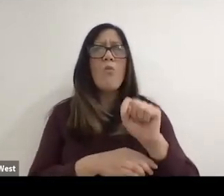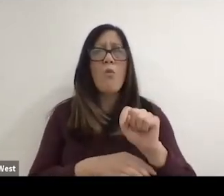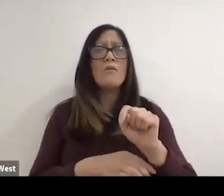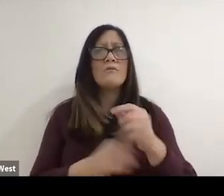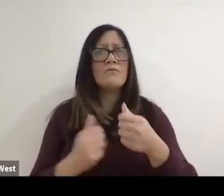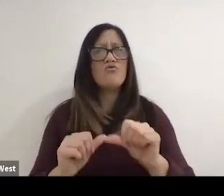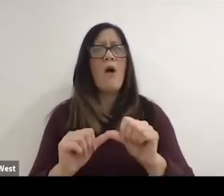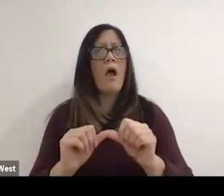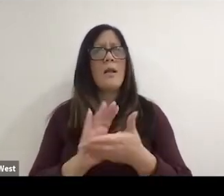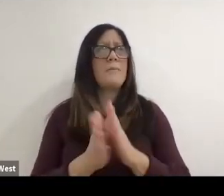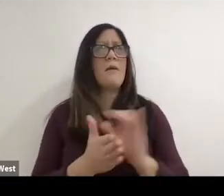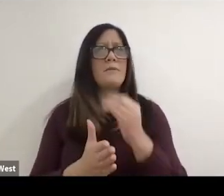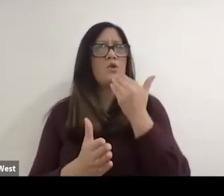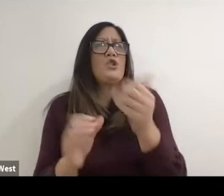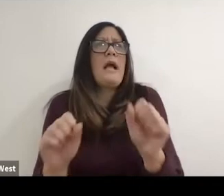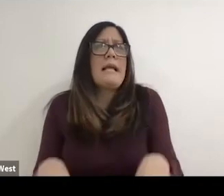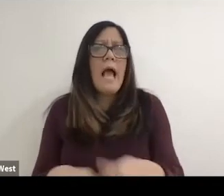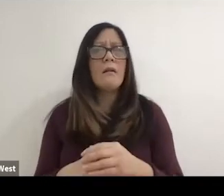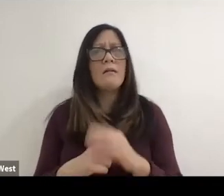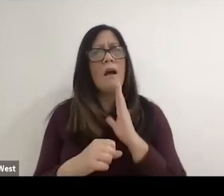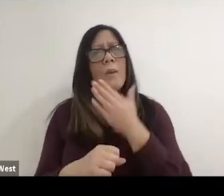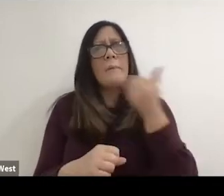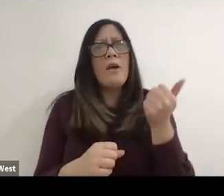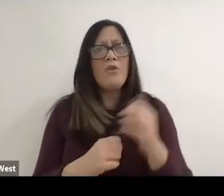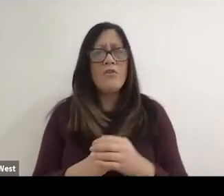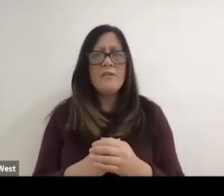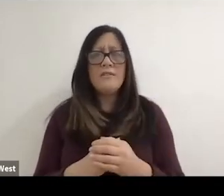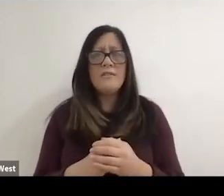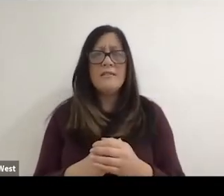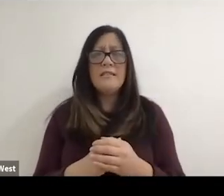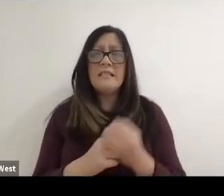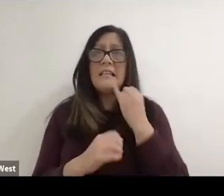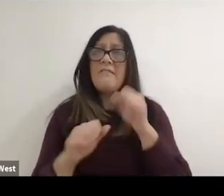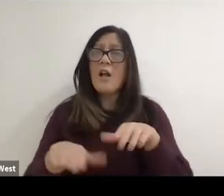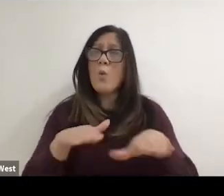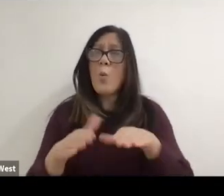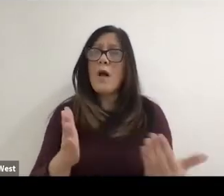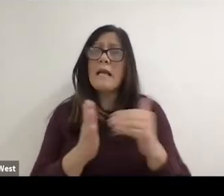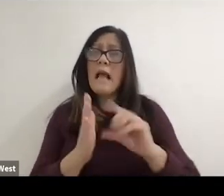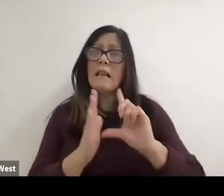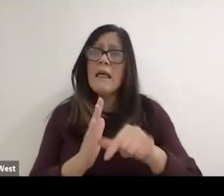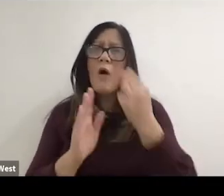I'm going to be better off and if I do get better, I can look back and I can say OK,